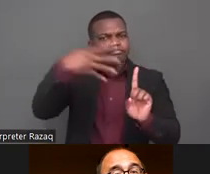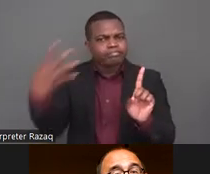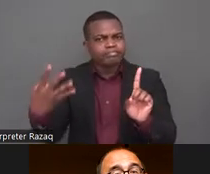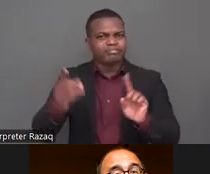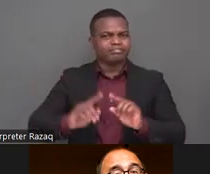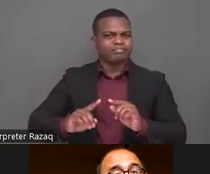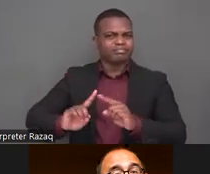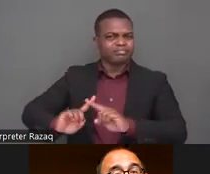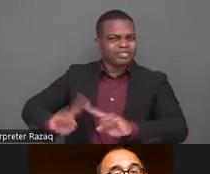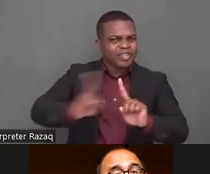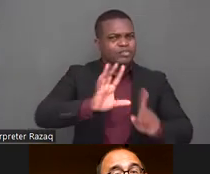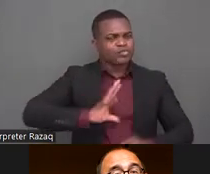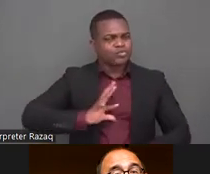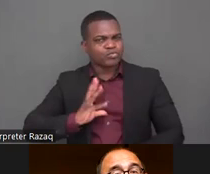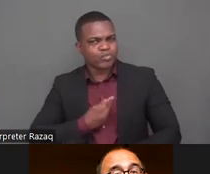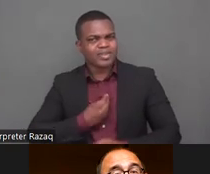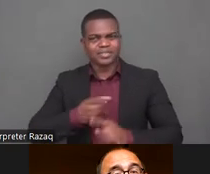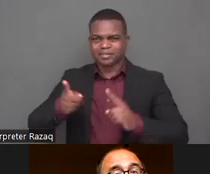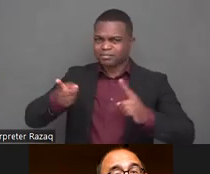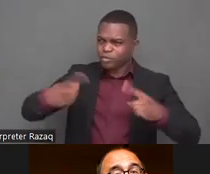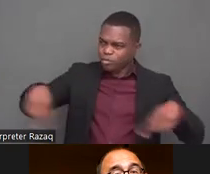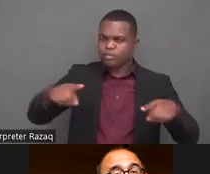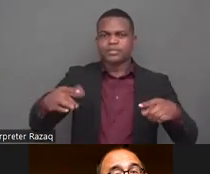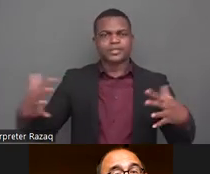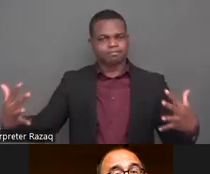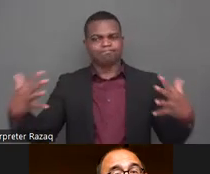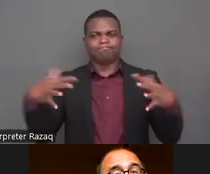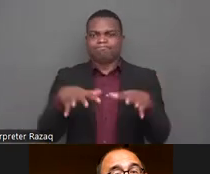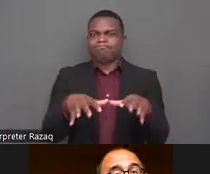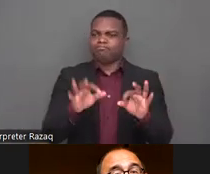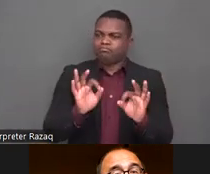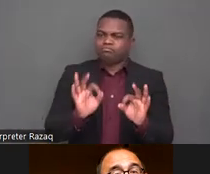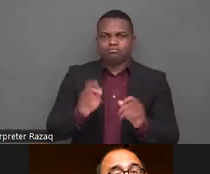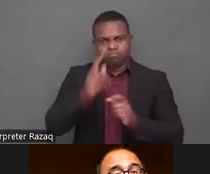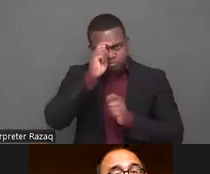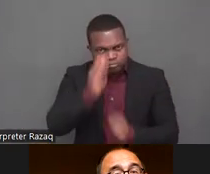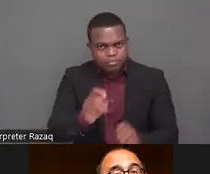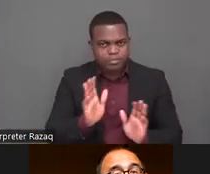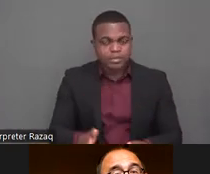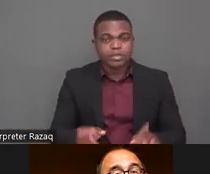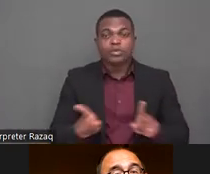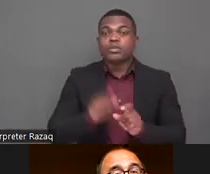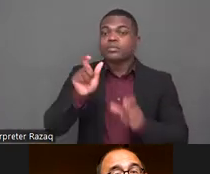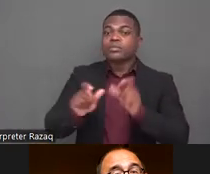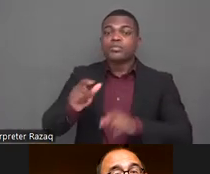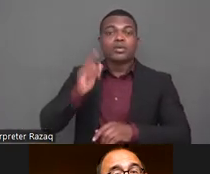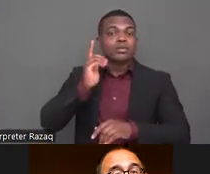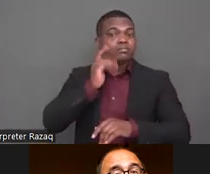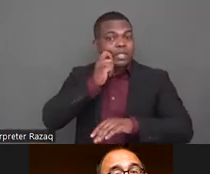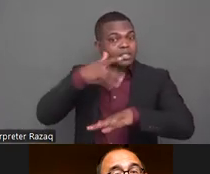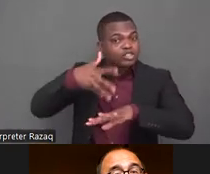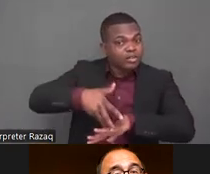uh will constantly their community lives will constantly be interrupted by the force of law